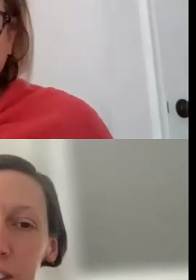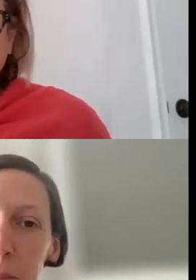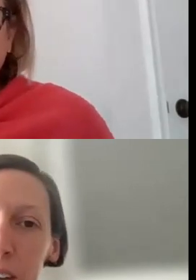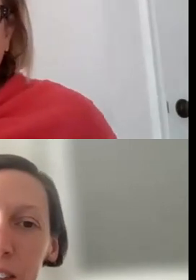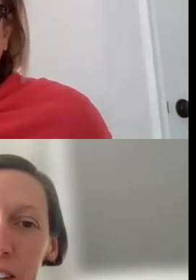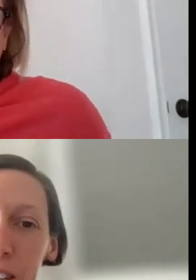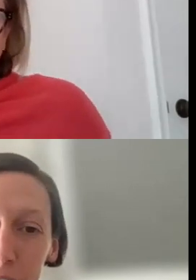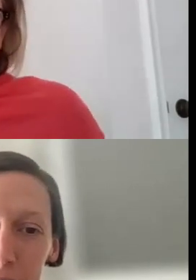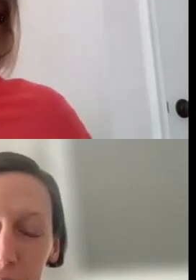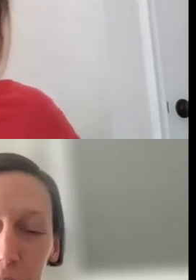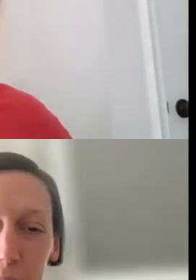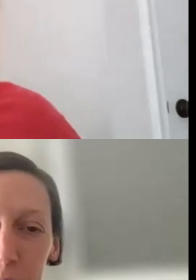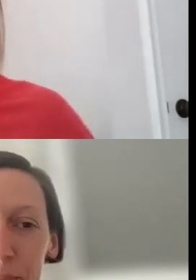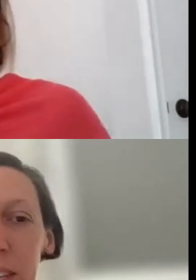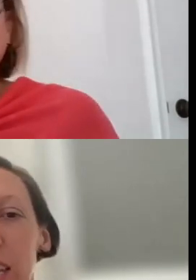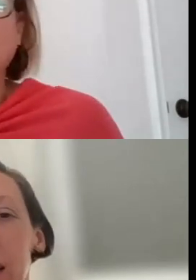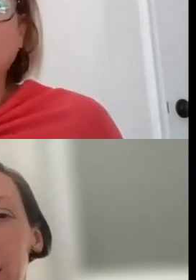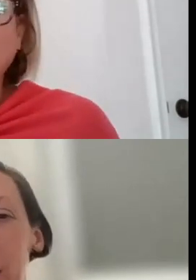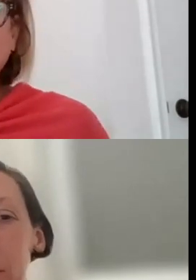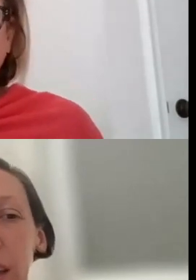NOT MAKE THEIR LIVING IN THE ARTS.